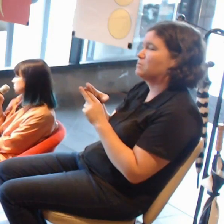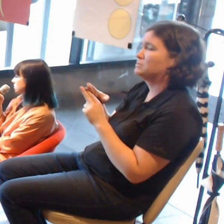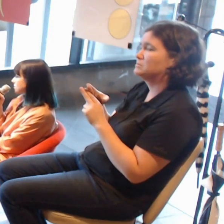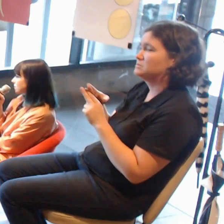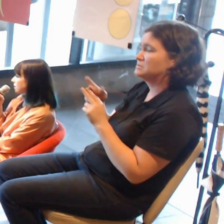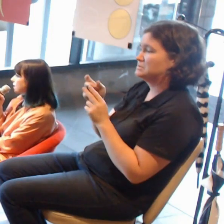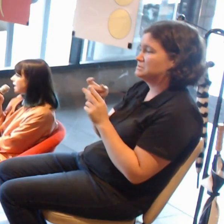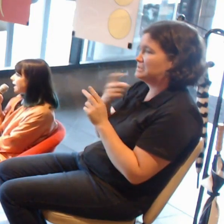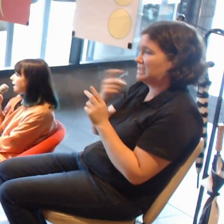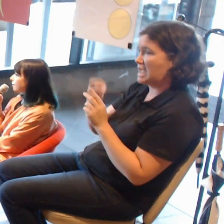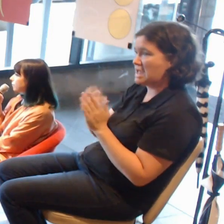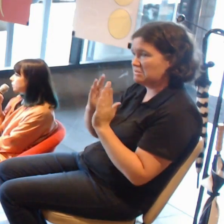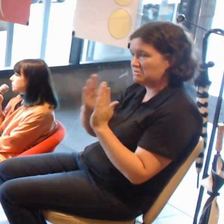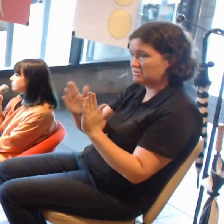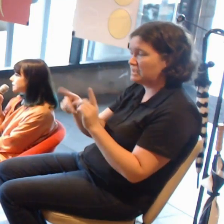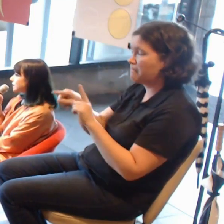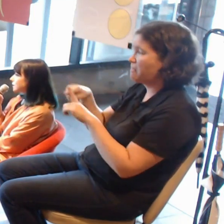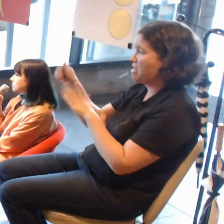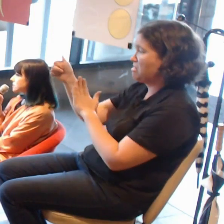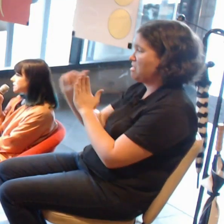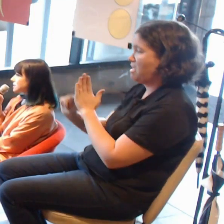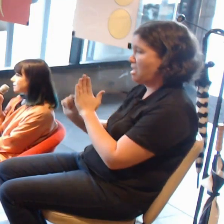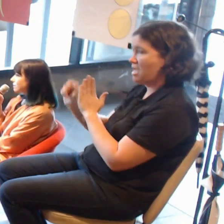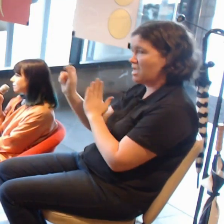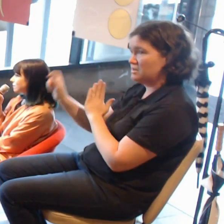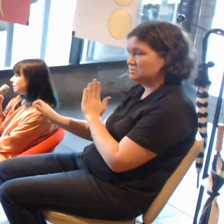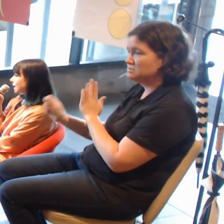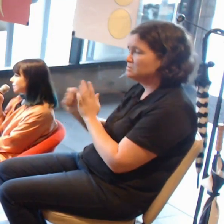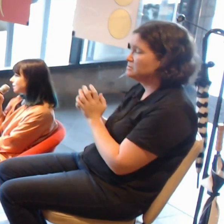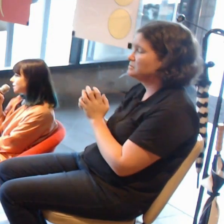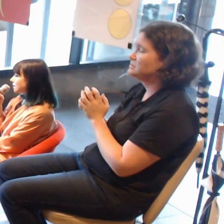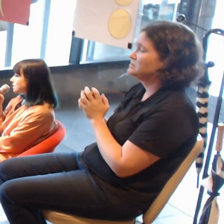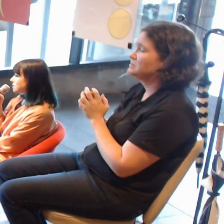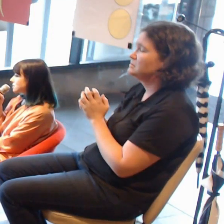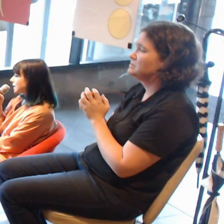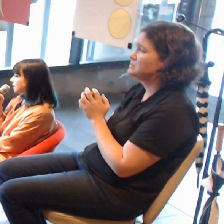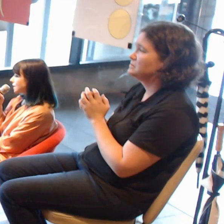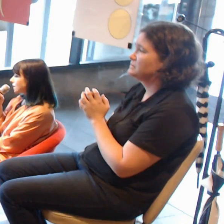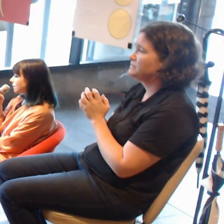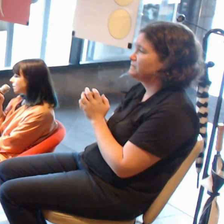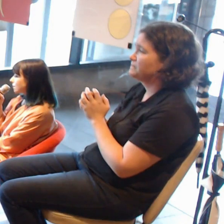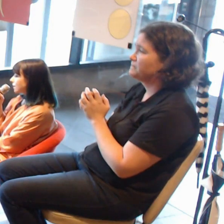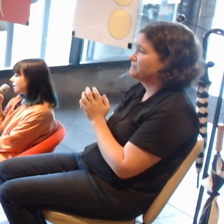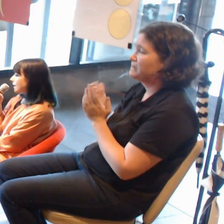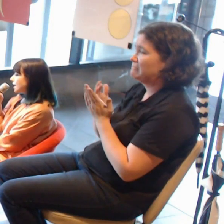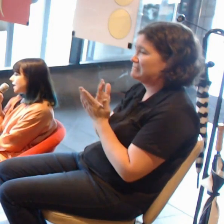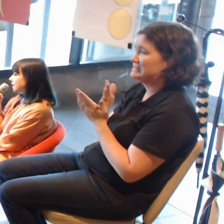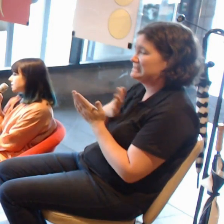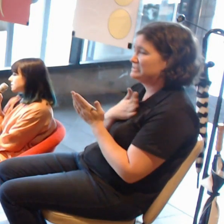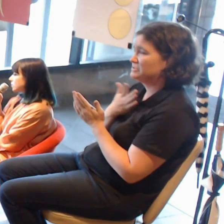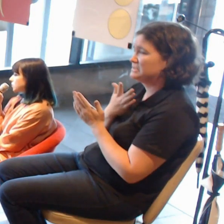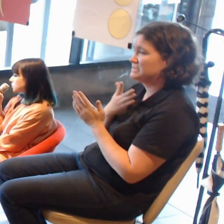What is interesting is I think the gallery is taking artists who are producing virtual reality,